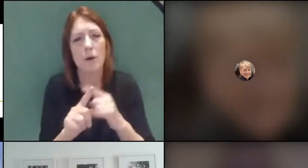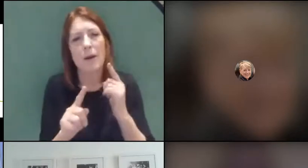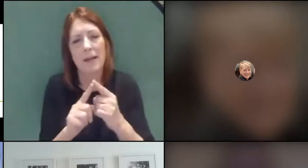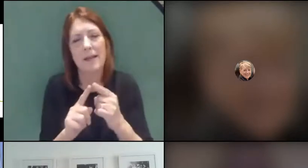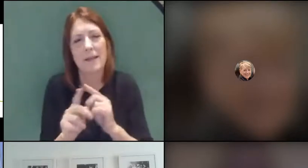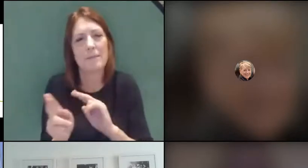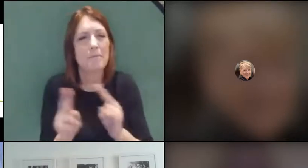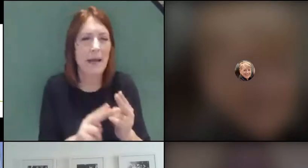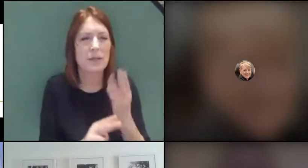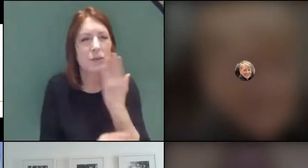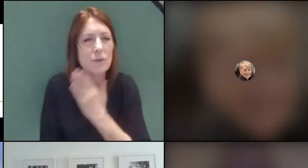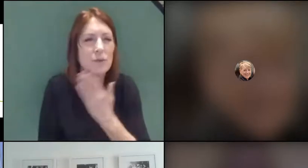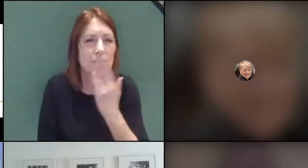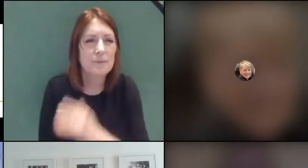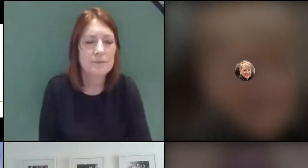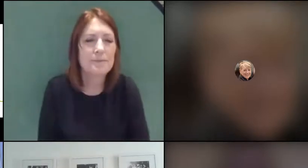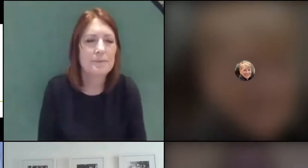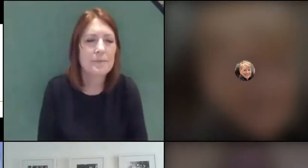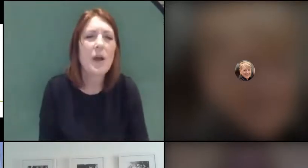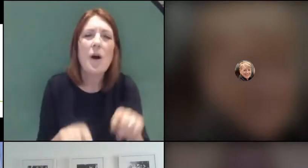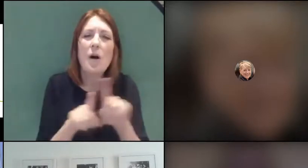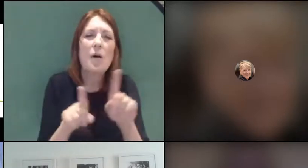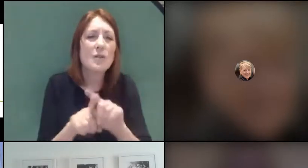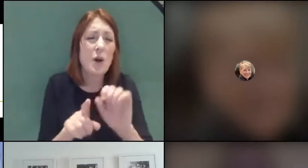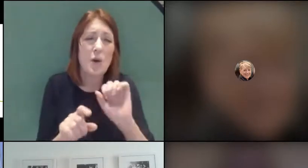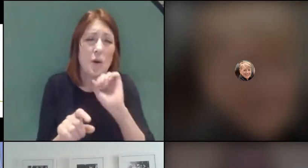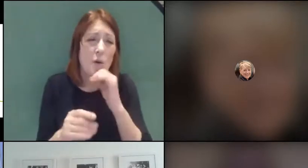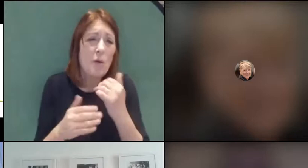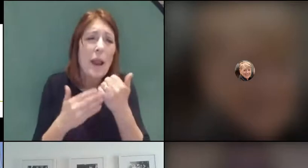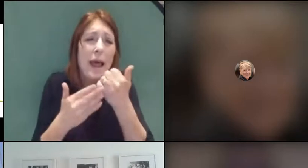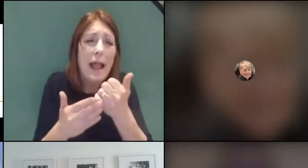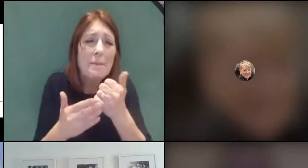And I think it will also help with transition - whether you're going to sixth form